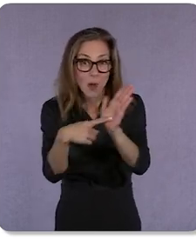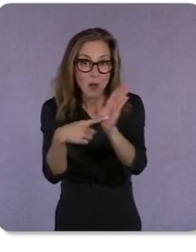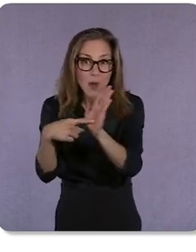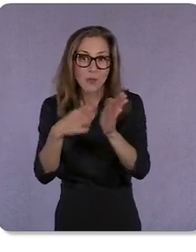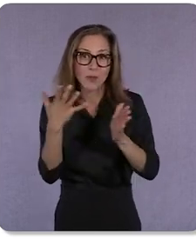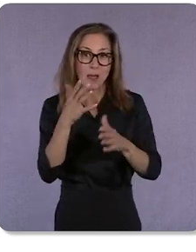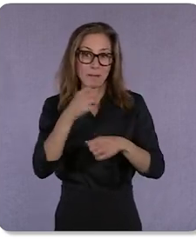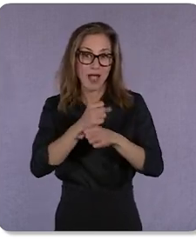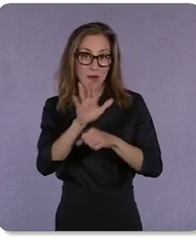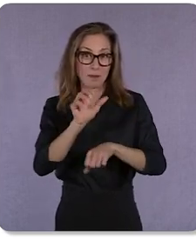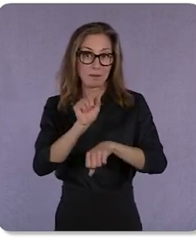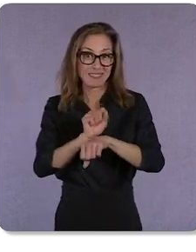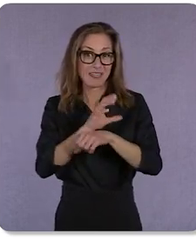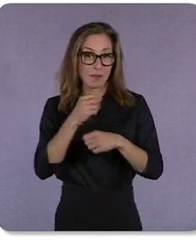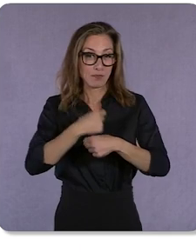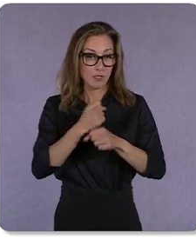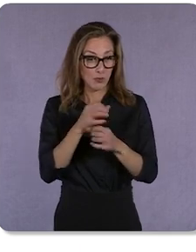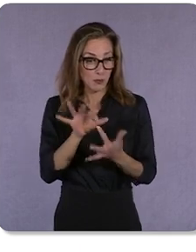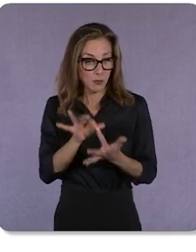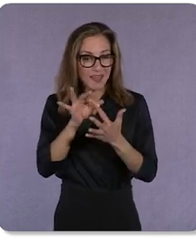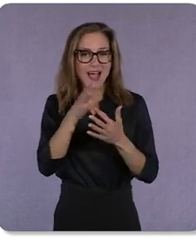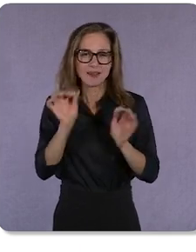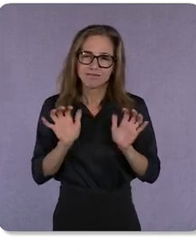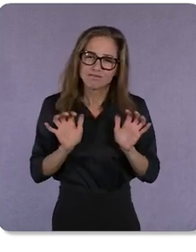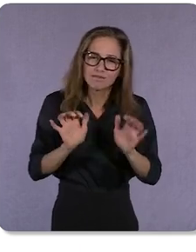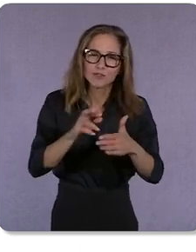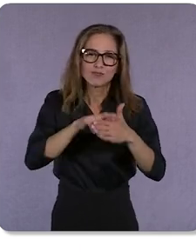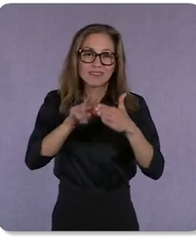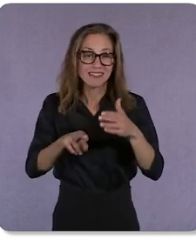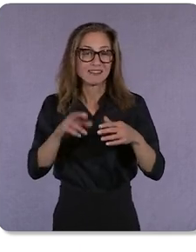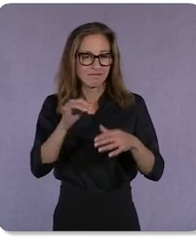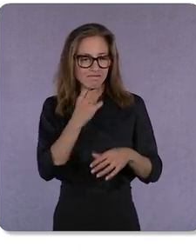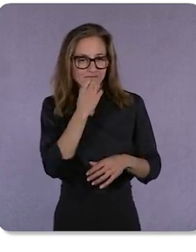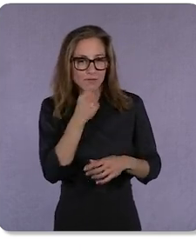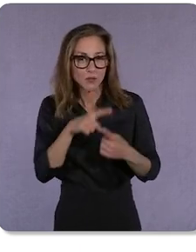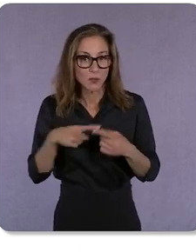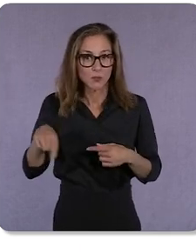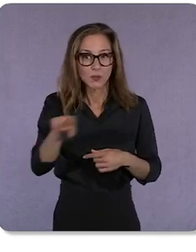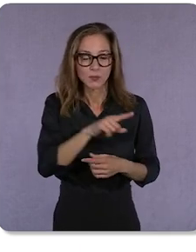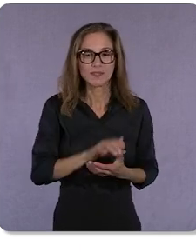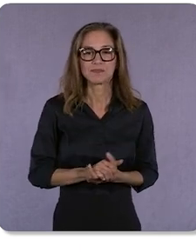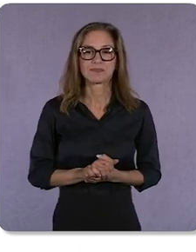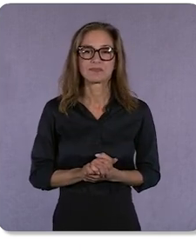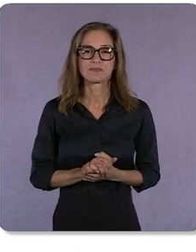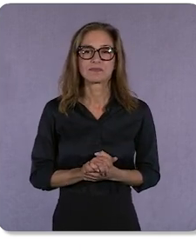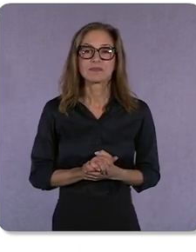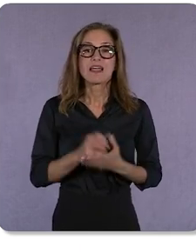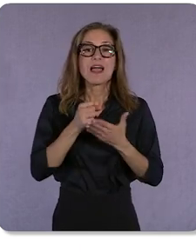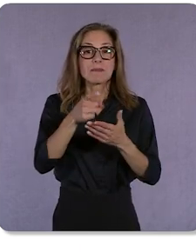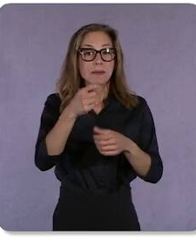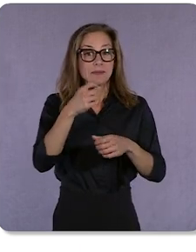and driving results that matter to you. To help you meet changing consumer behaviors,